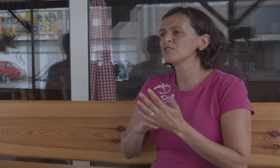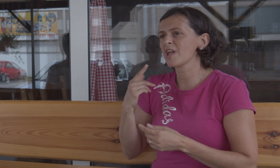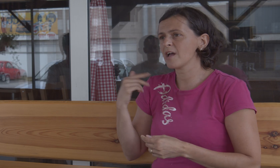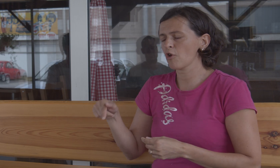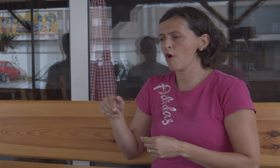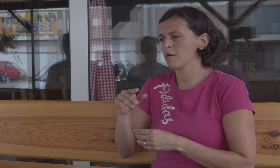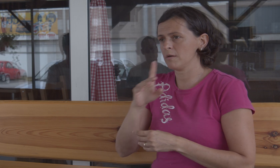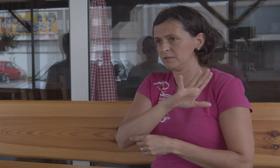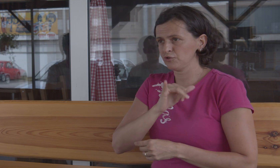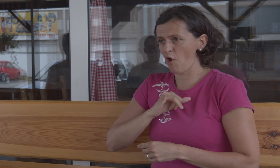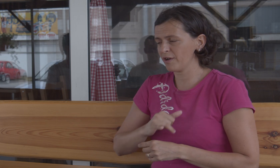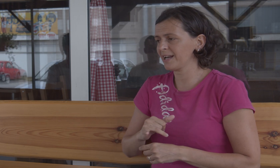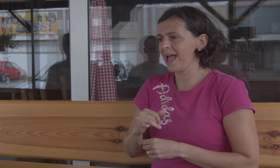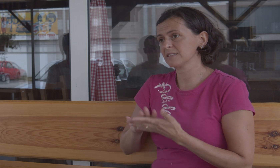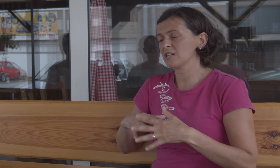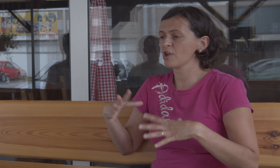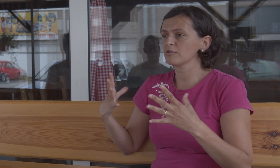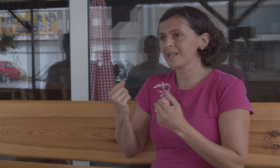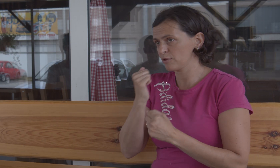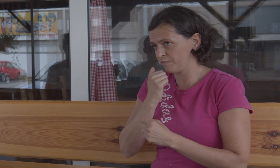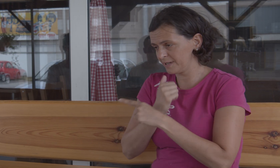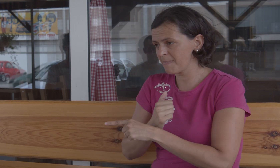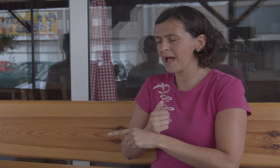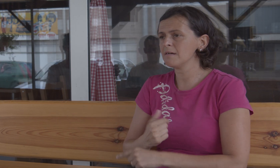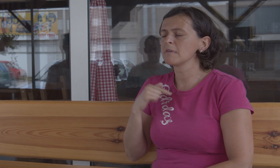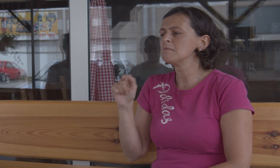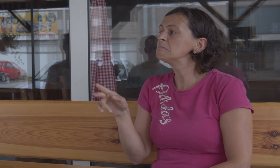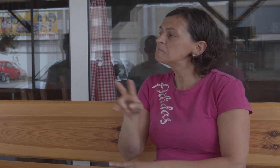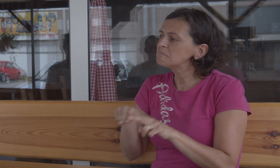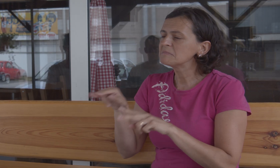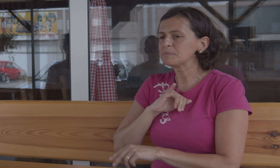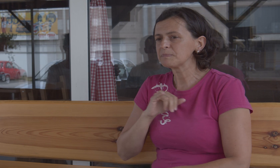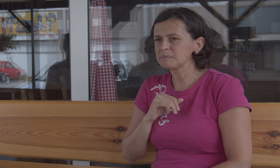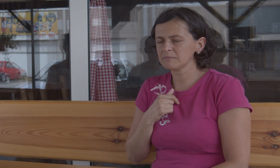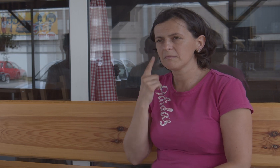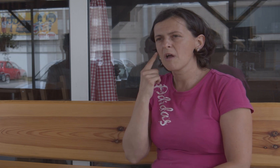In the beginning, my mother-in-law started a company. I watched them, and I was fascinated.